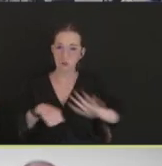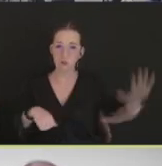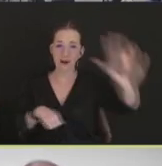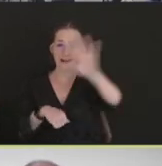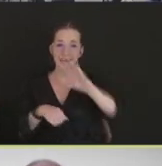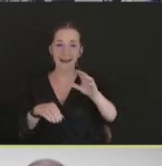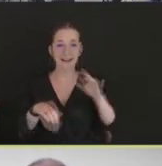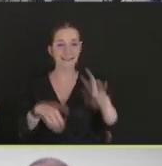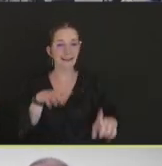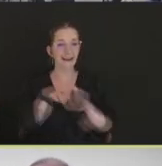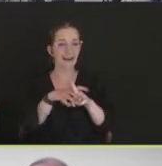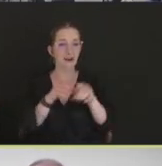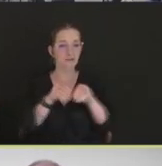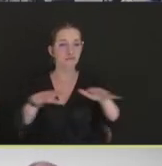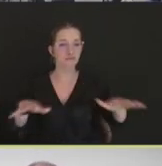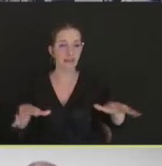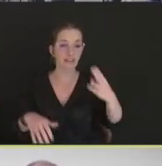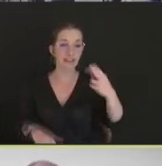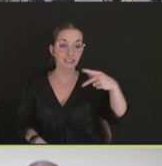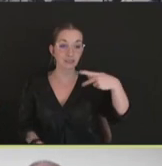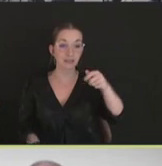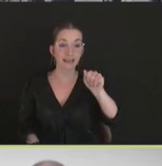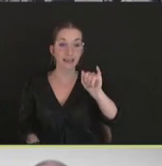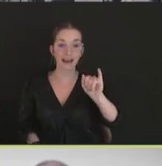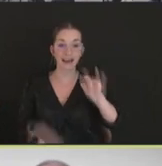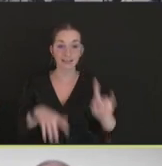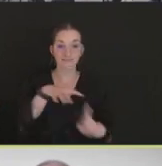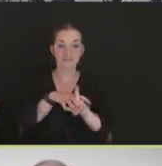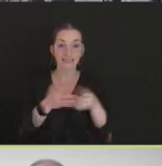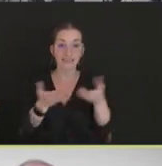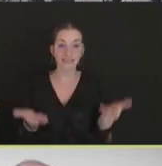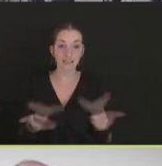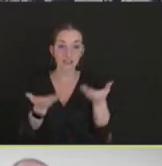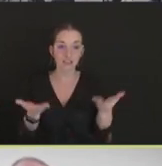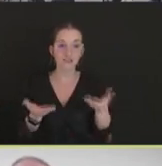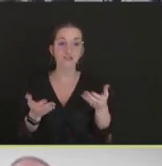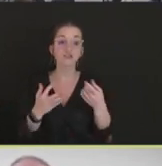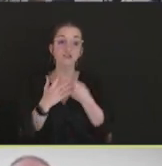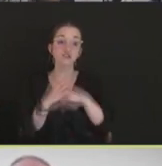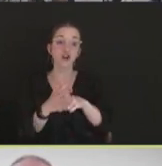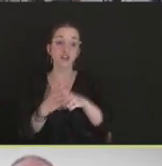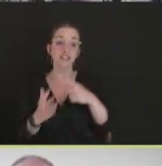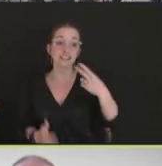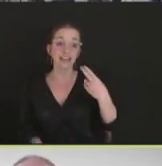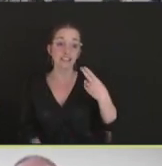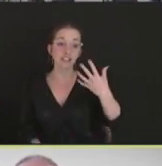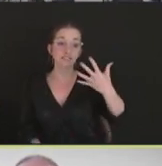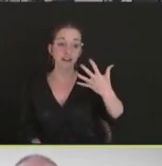was introduced to the United States. And it started as H5N1, then circulated as H5N8,